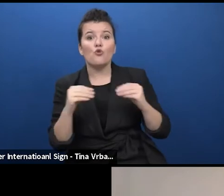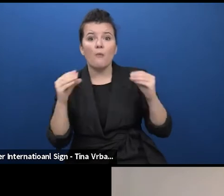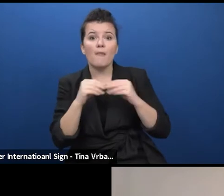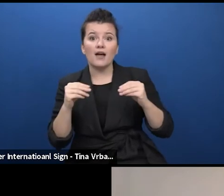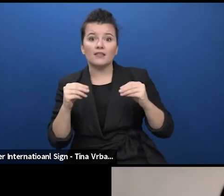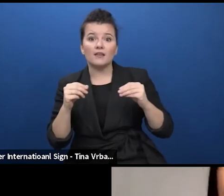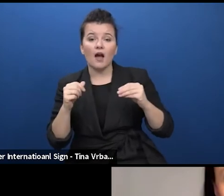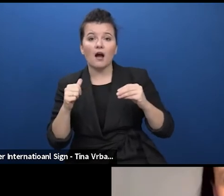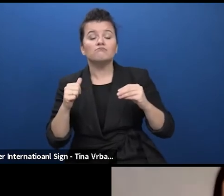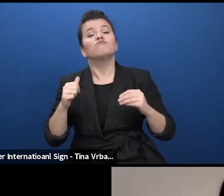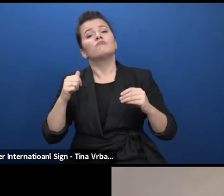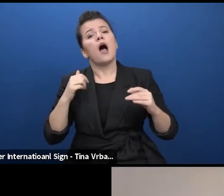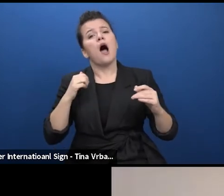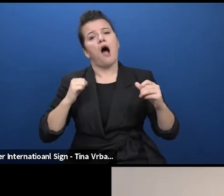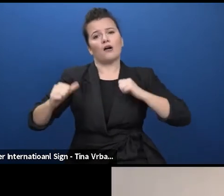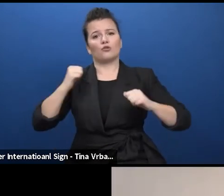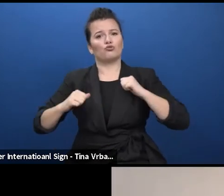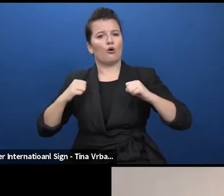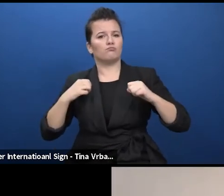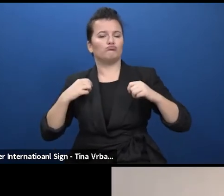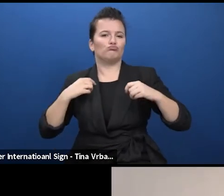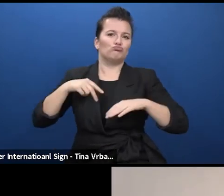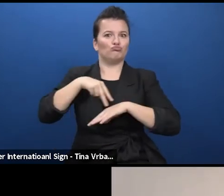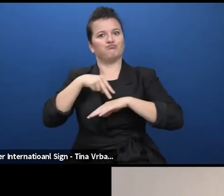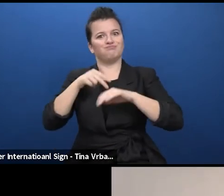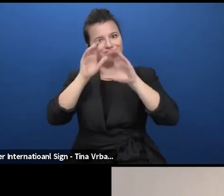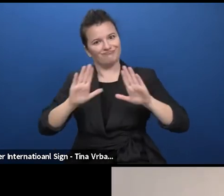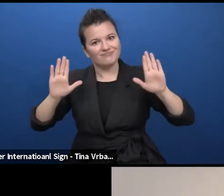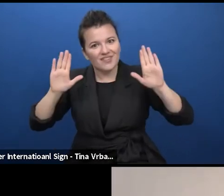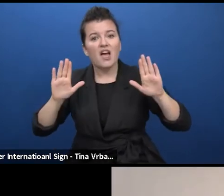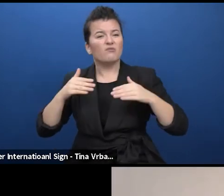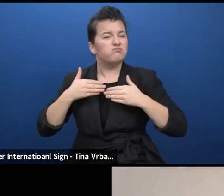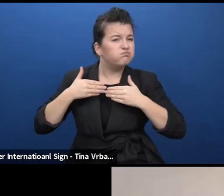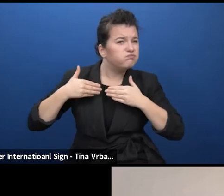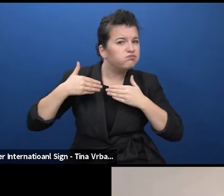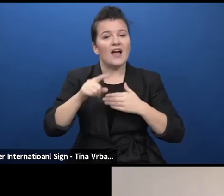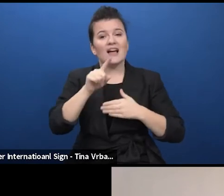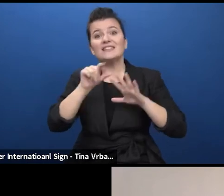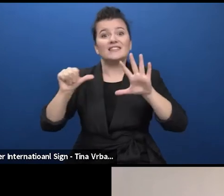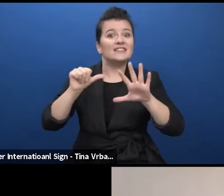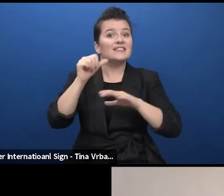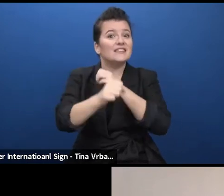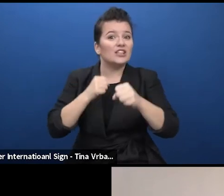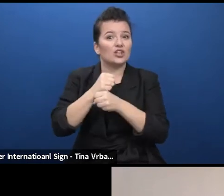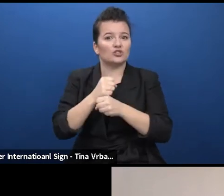for 16 years working as a permanent actress of the Marin Sorescu National Theatre Craiova